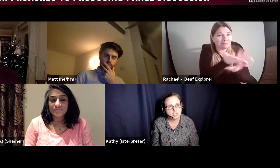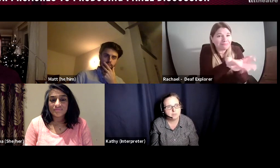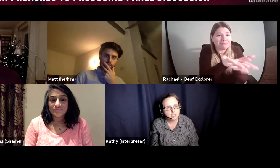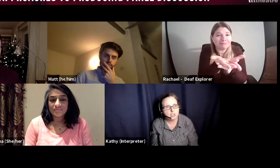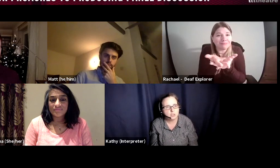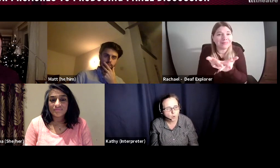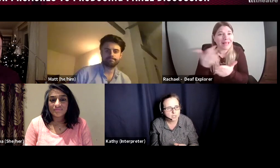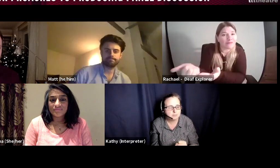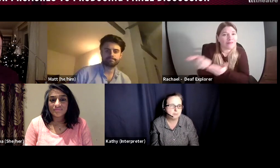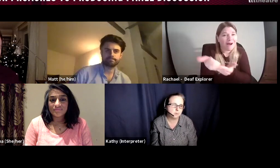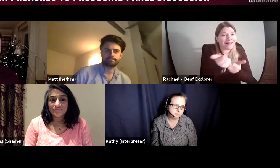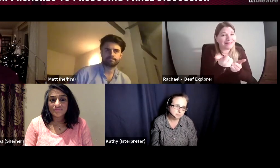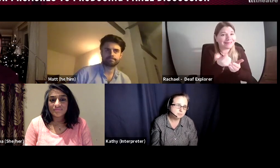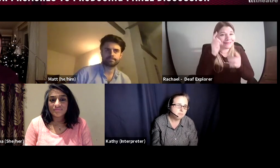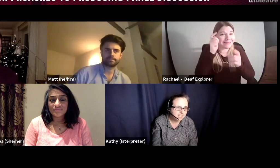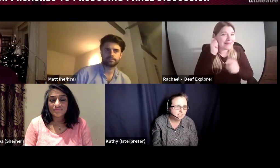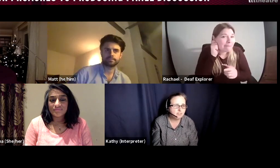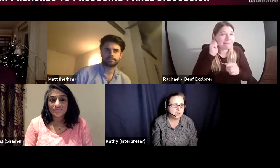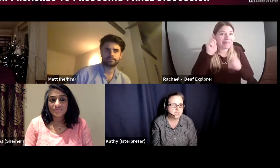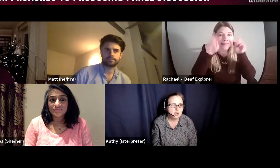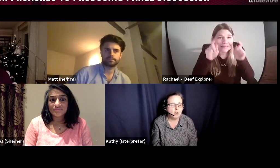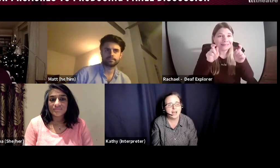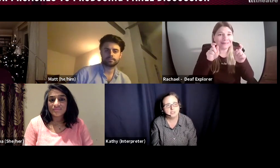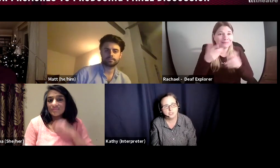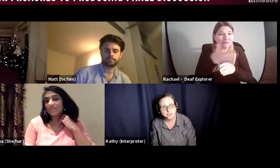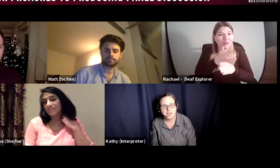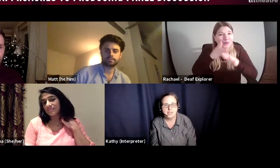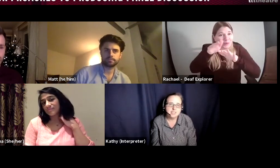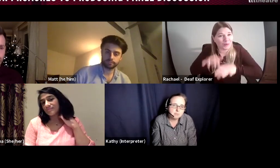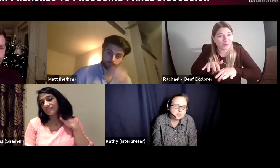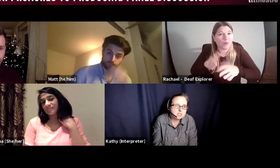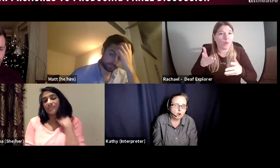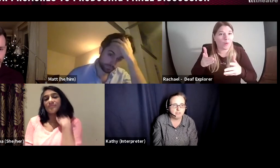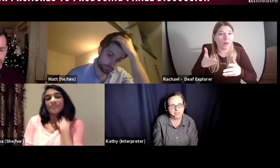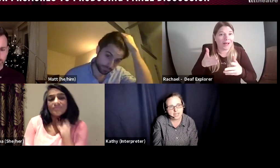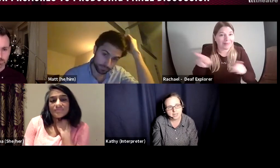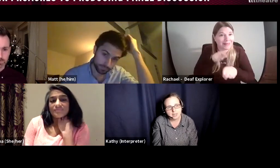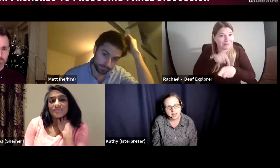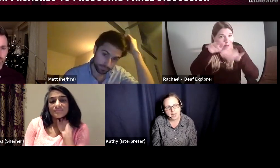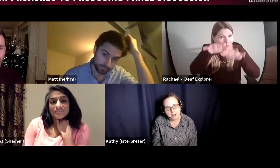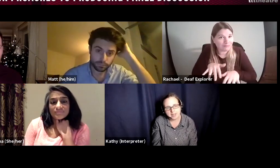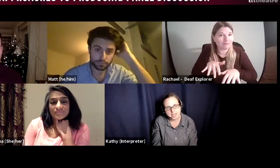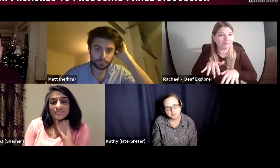make sure you talk to people, give advice on how to do that. Tips on filling in application